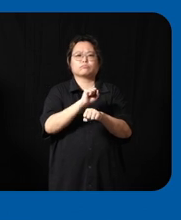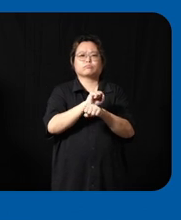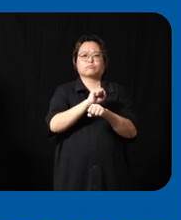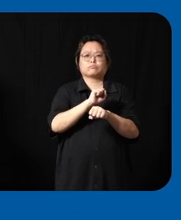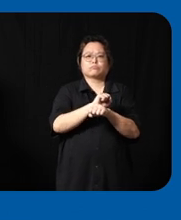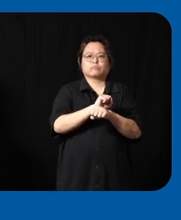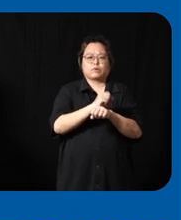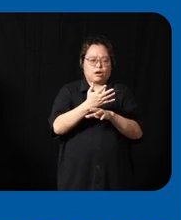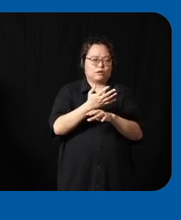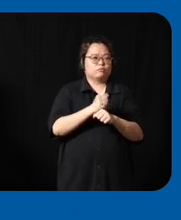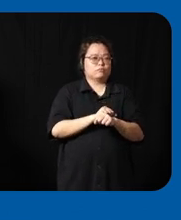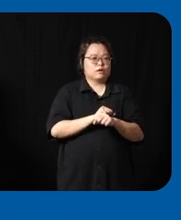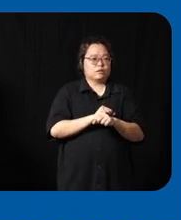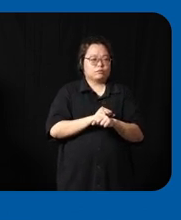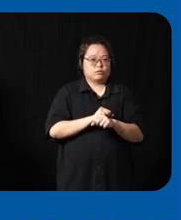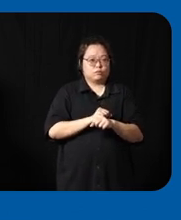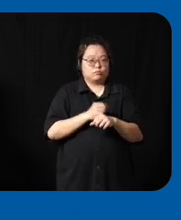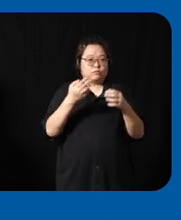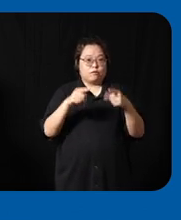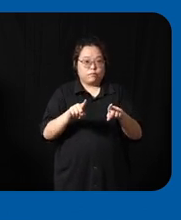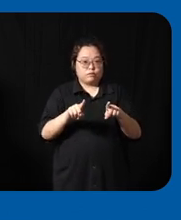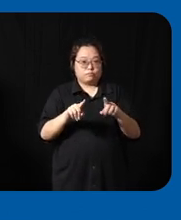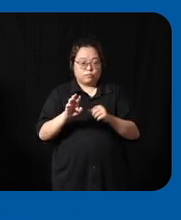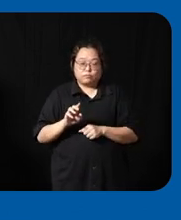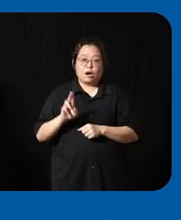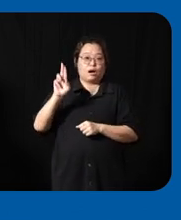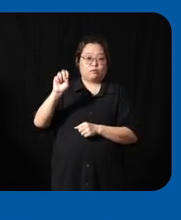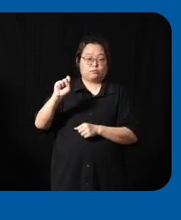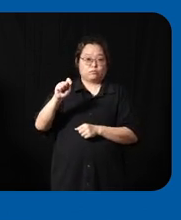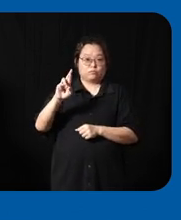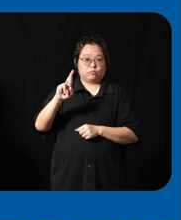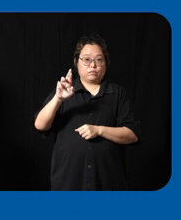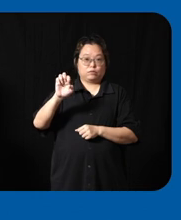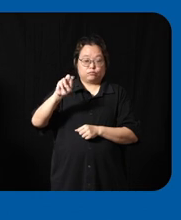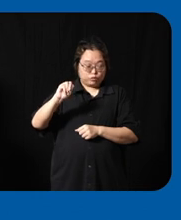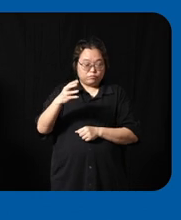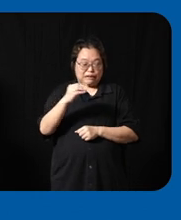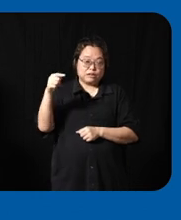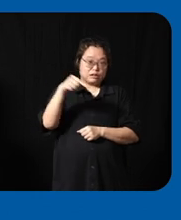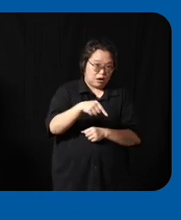Downstream and the final one would be in terms of the community Equity uh and here again I would uh